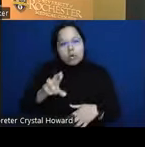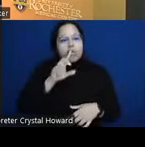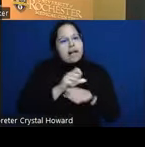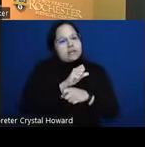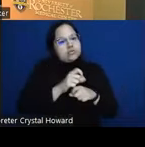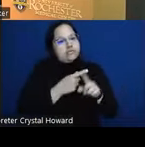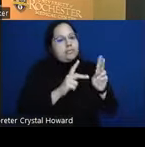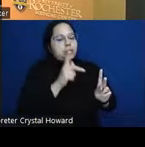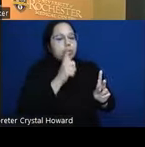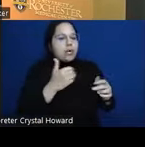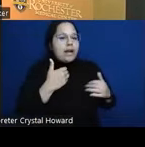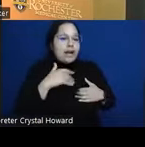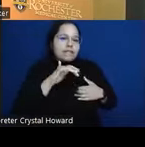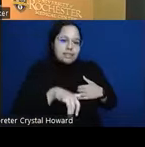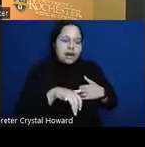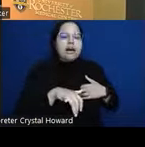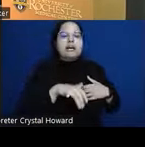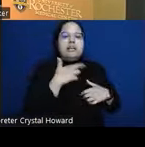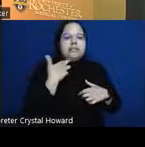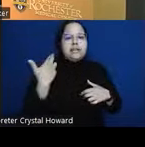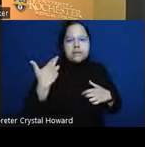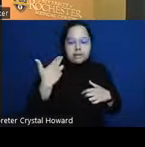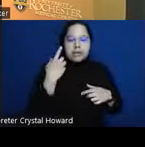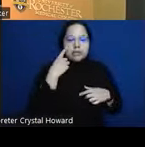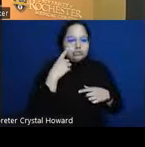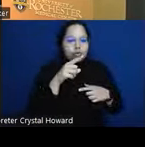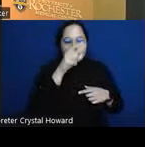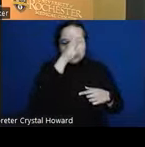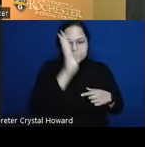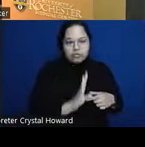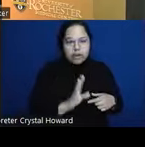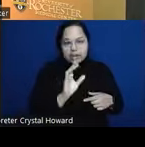psychosis any other questions